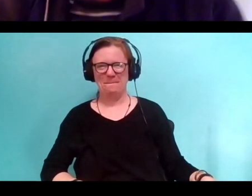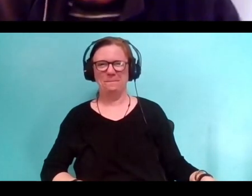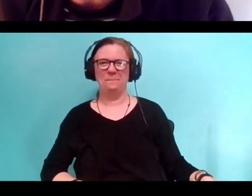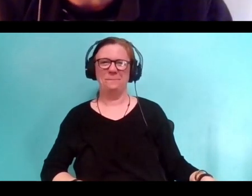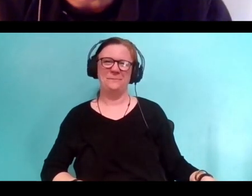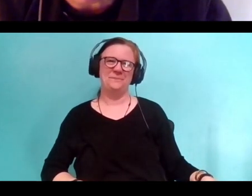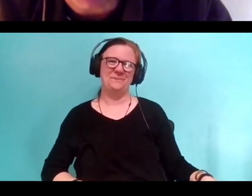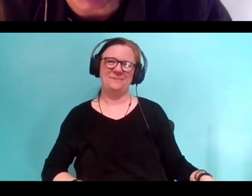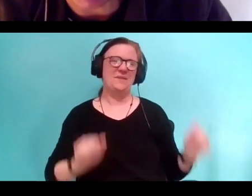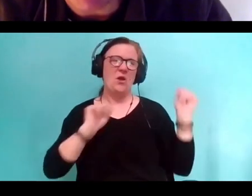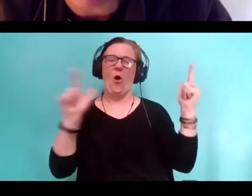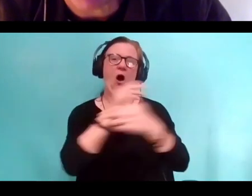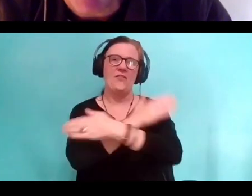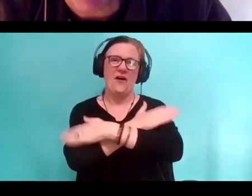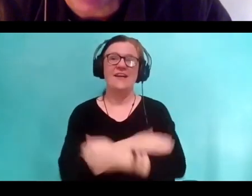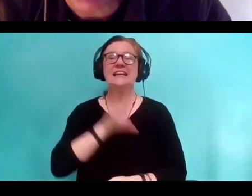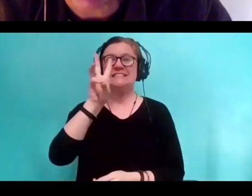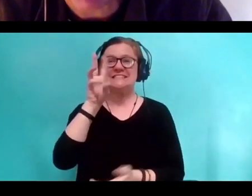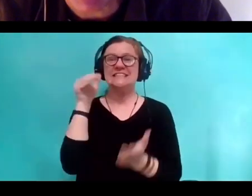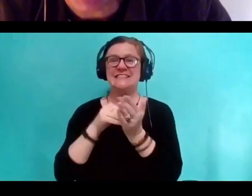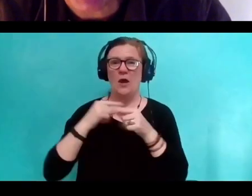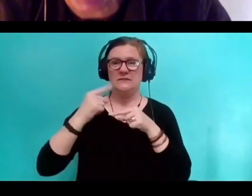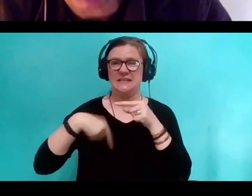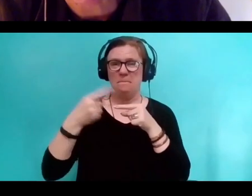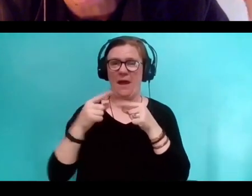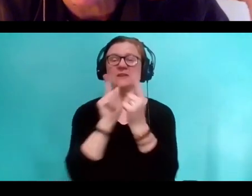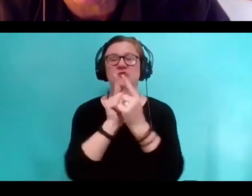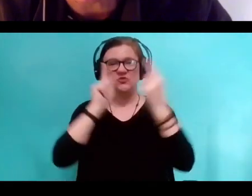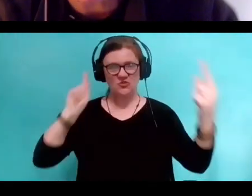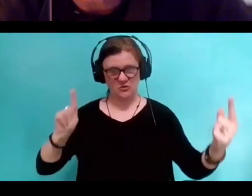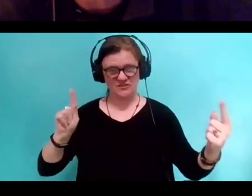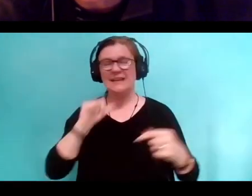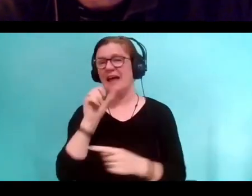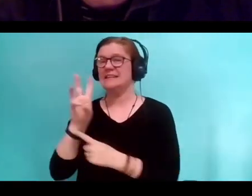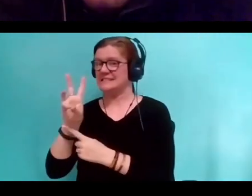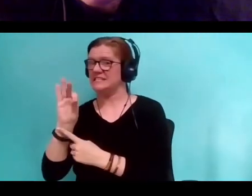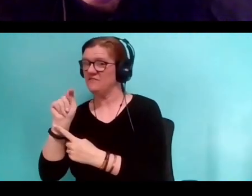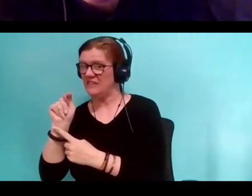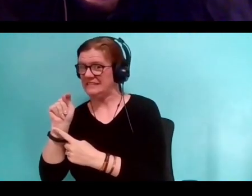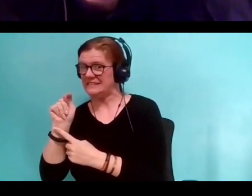It's about a 6,000 mile socially distanced hug, it's not six feet, it's 6,000 miles but